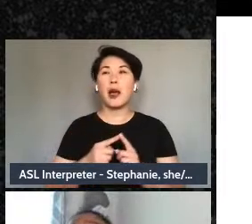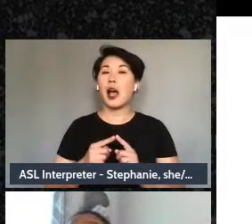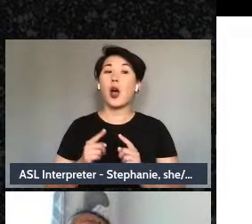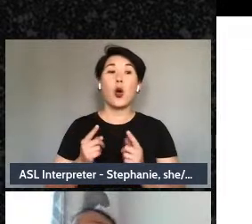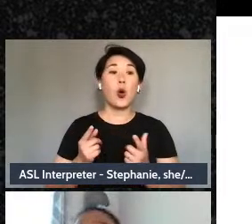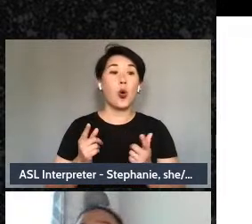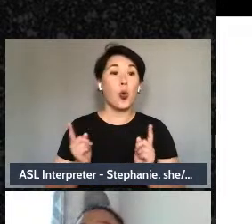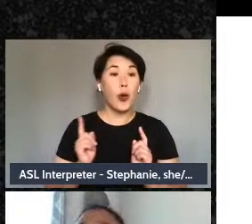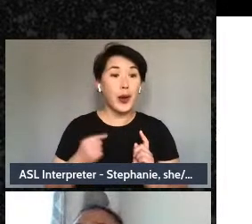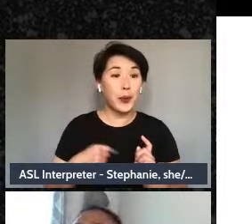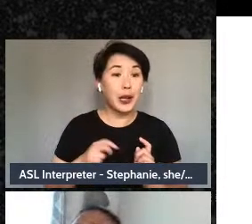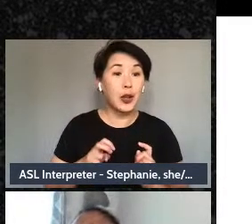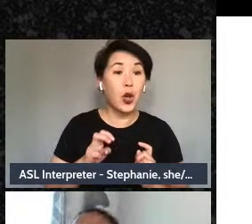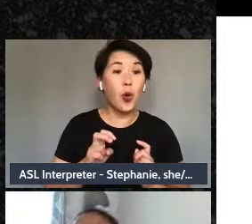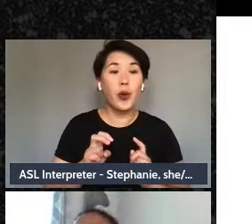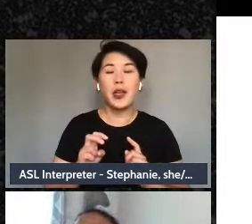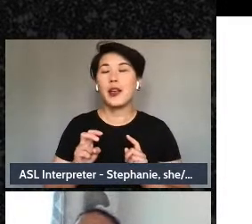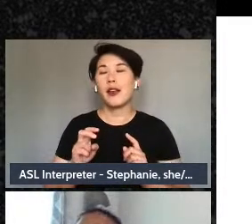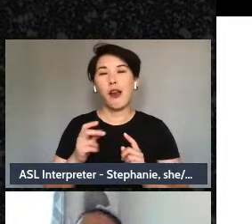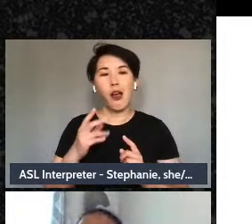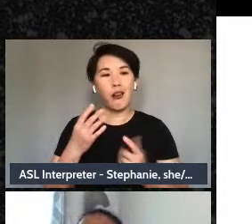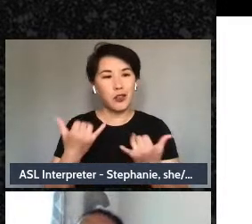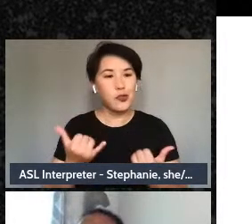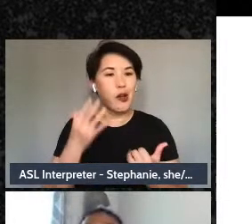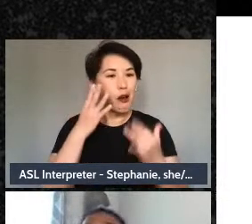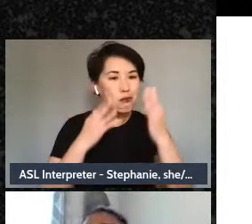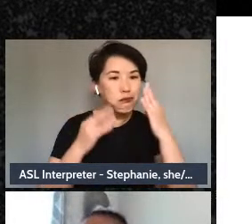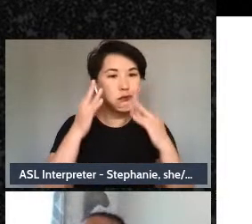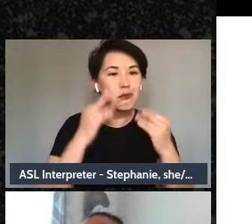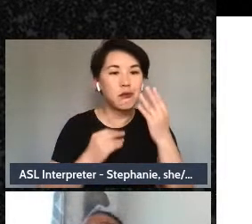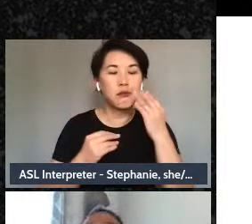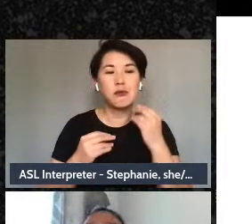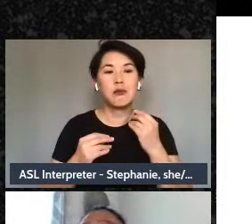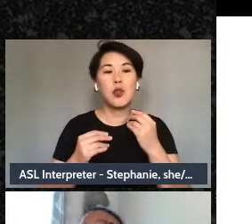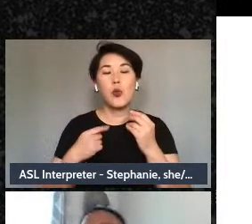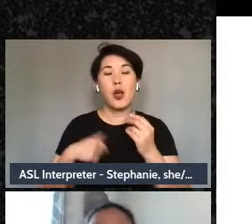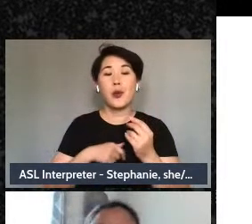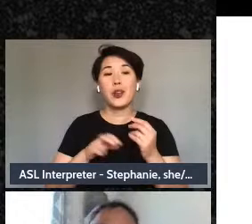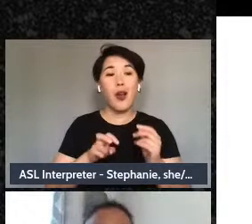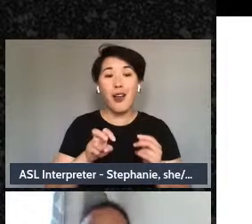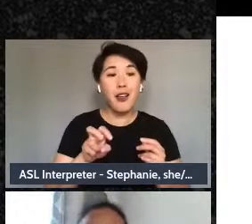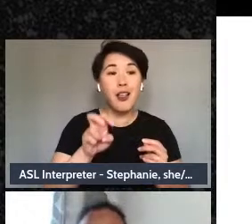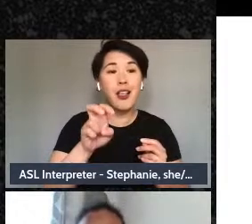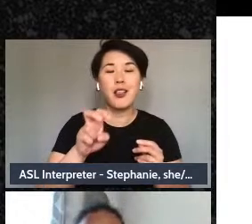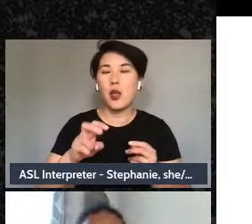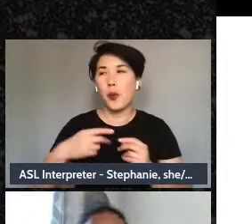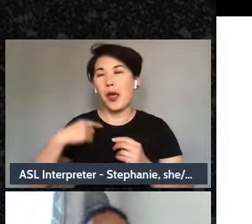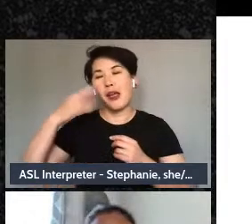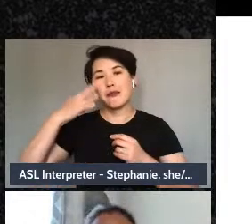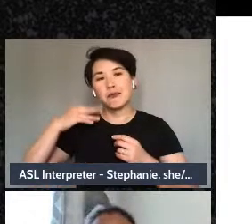are coming across, when we are moving through our intergenerational trauma work, when we are